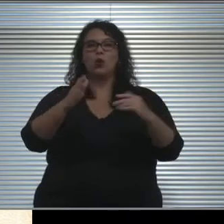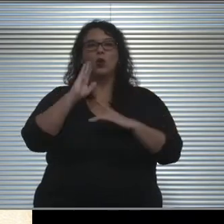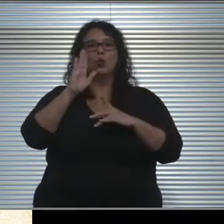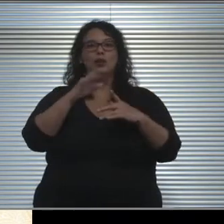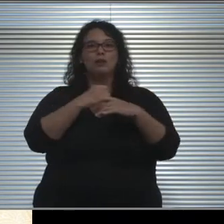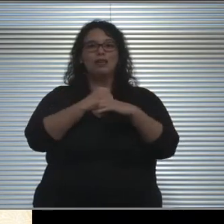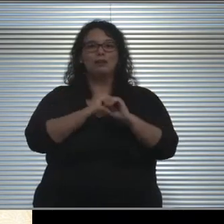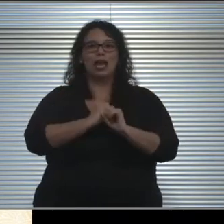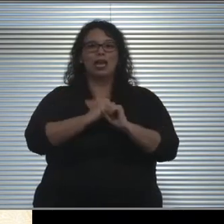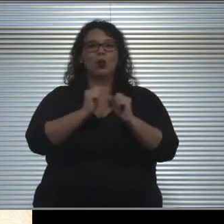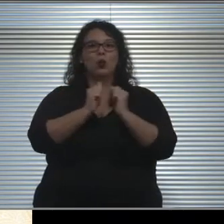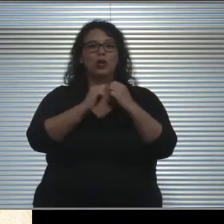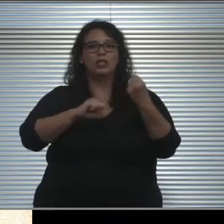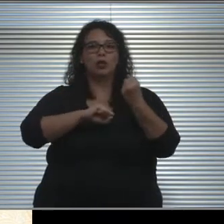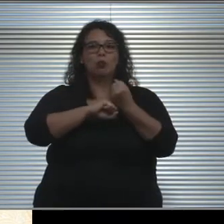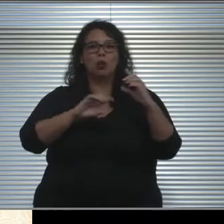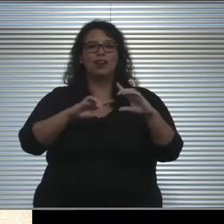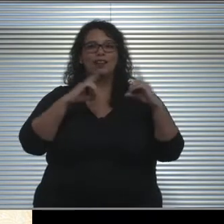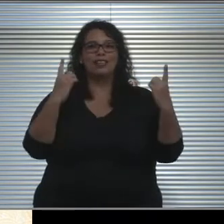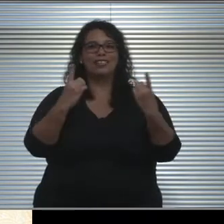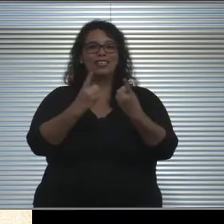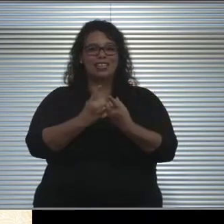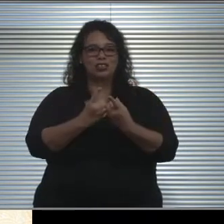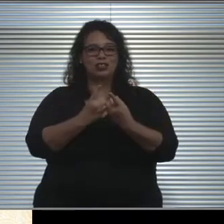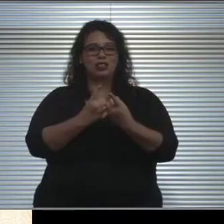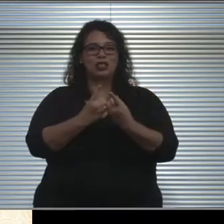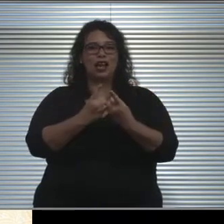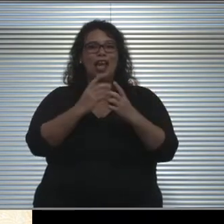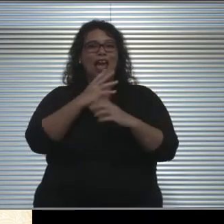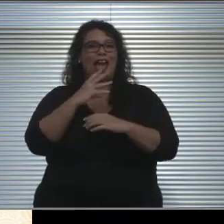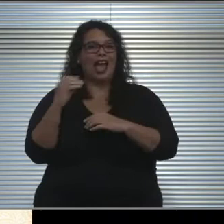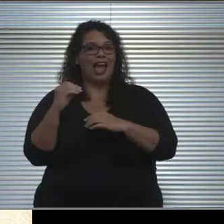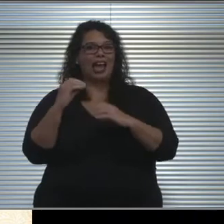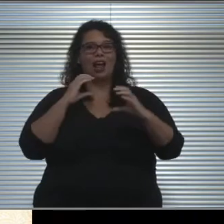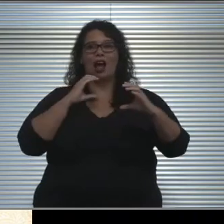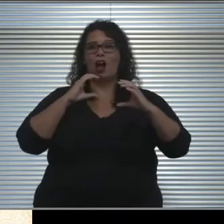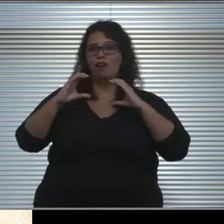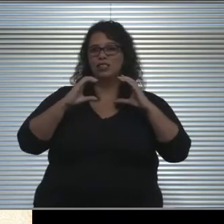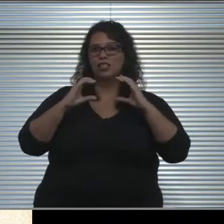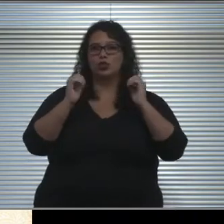with the support of the district, and in conversation with those schools. And I'll talk a little bit more